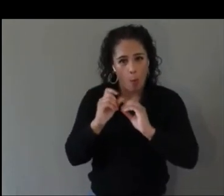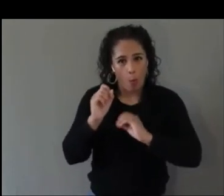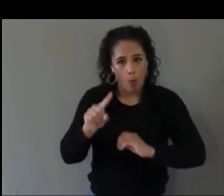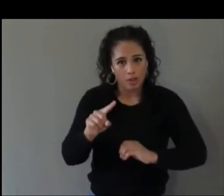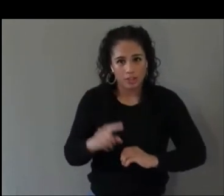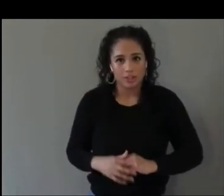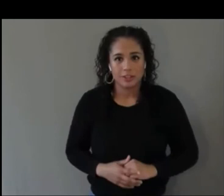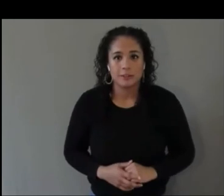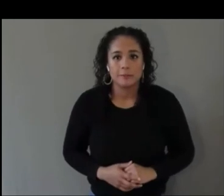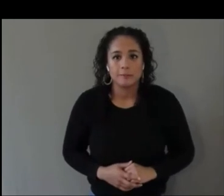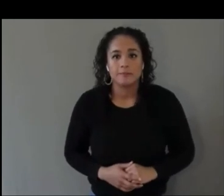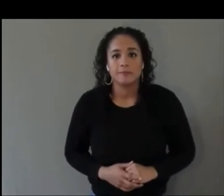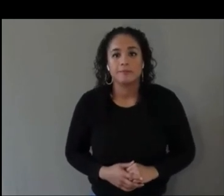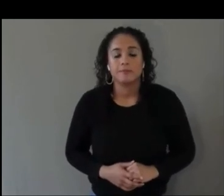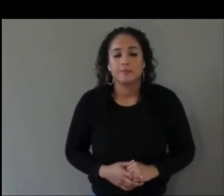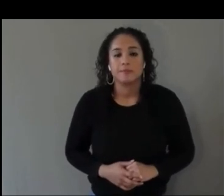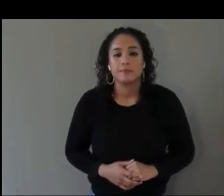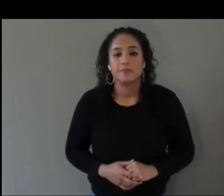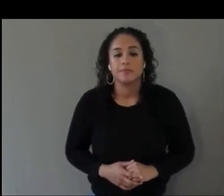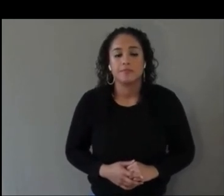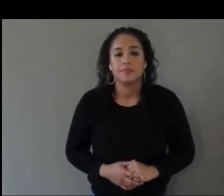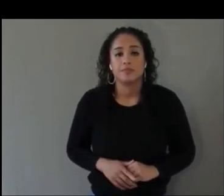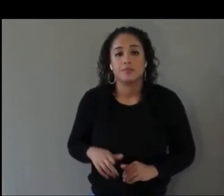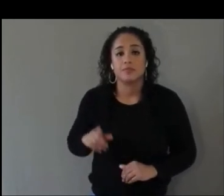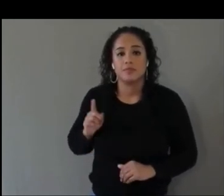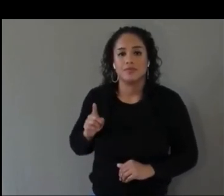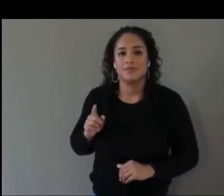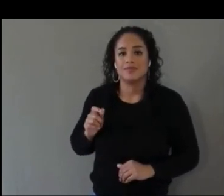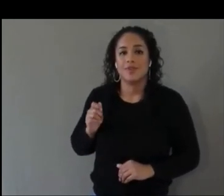This one comes from a couple of people.